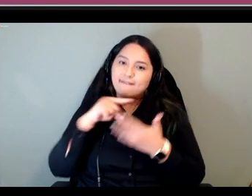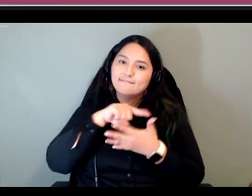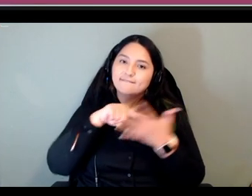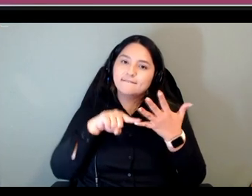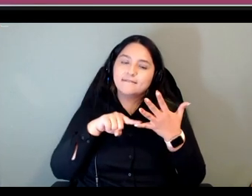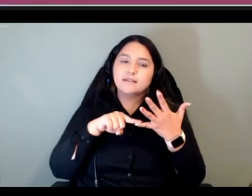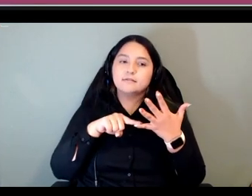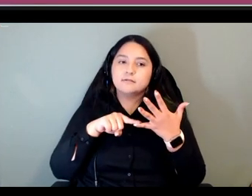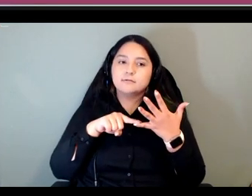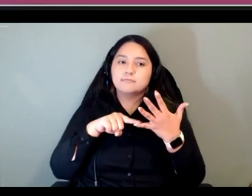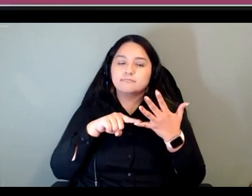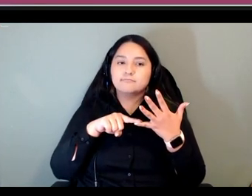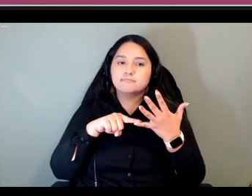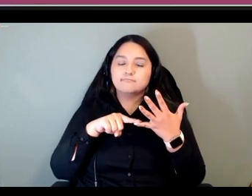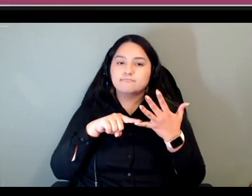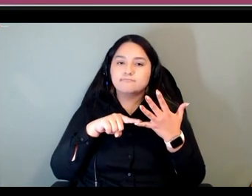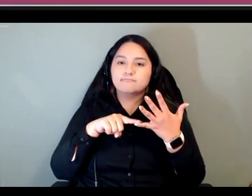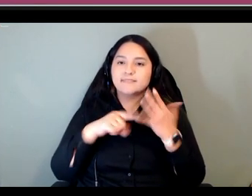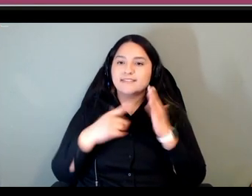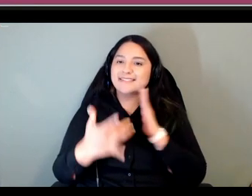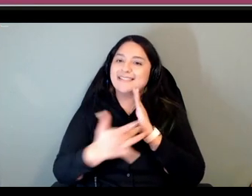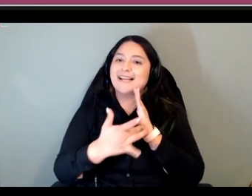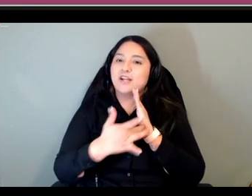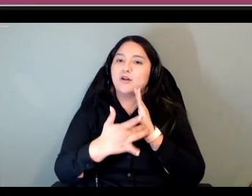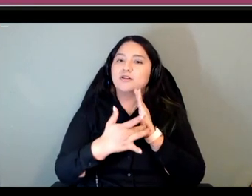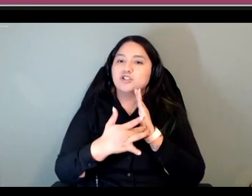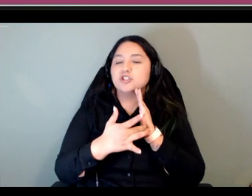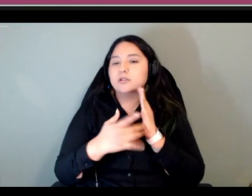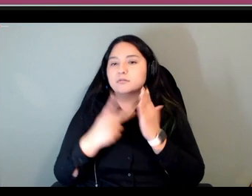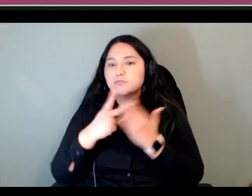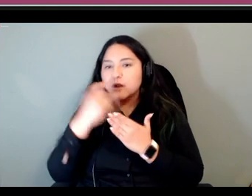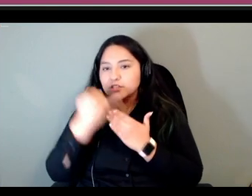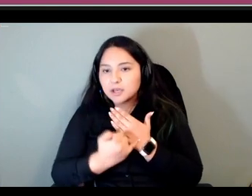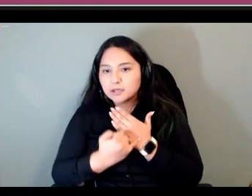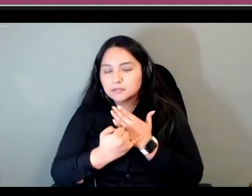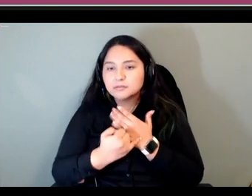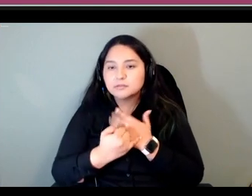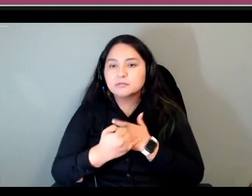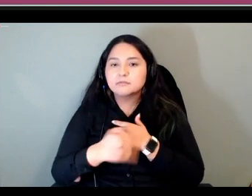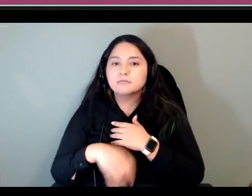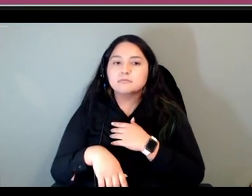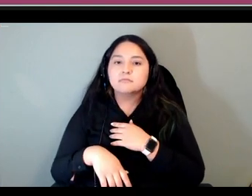these kinds of uh technology projects and uh we also they said run a master apprentice